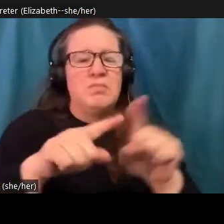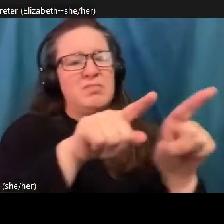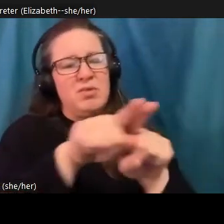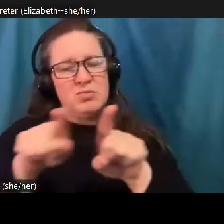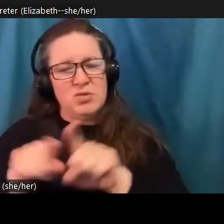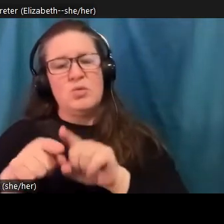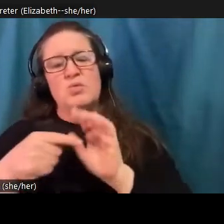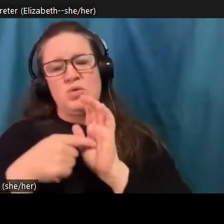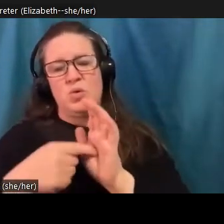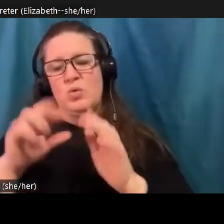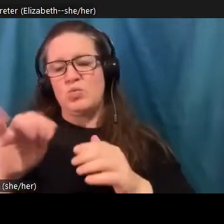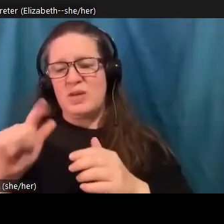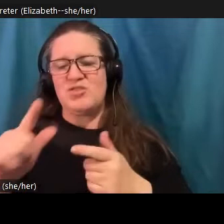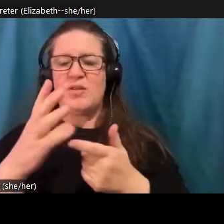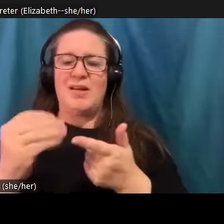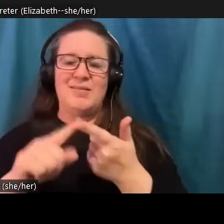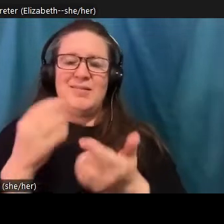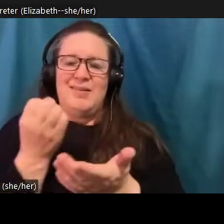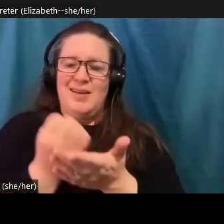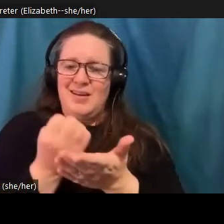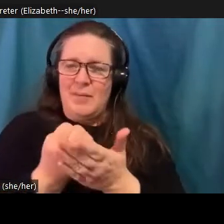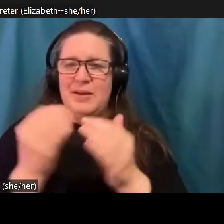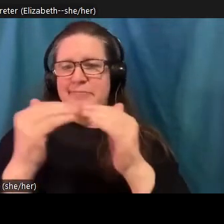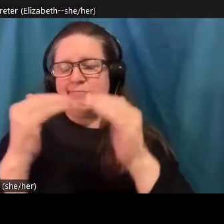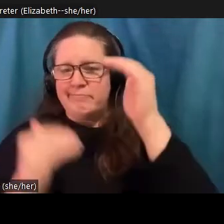So among the respondents to that study, concern among climate